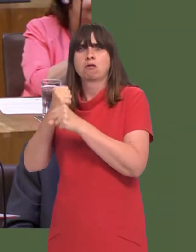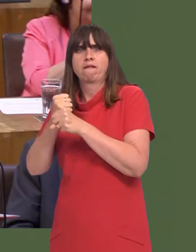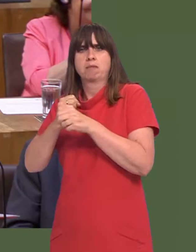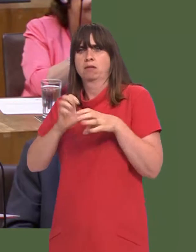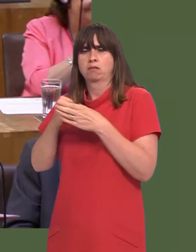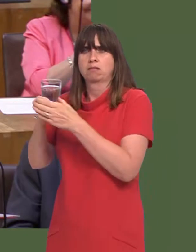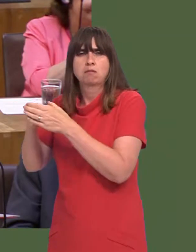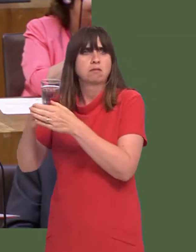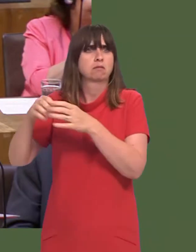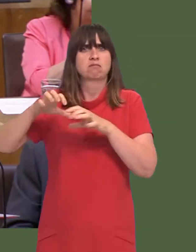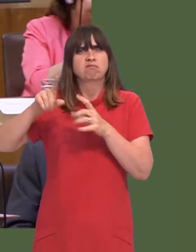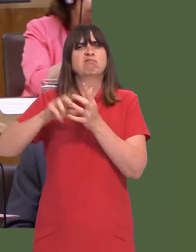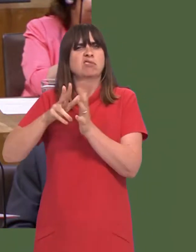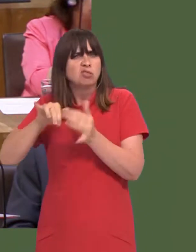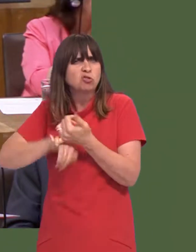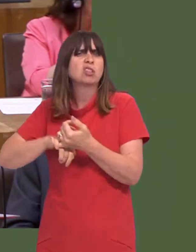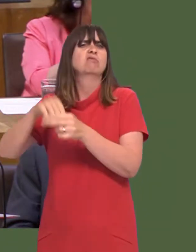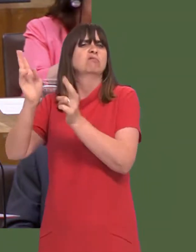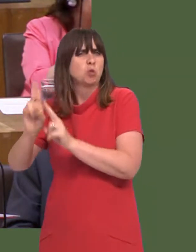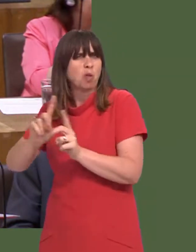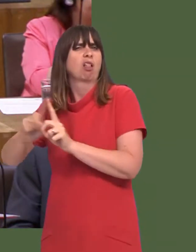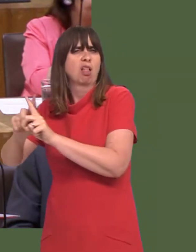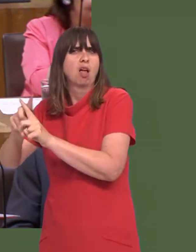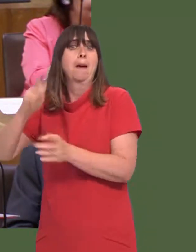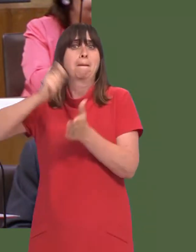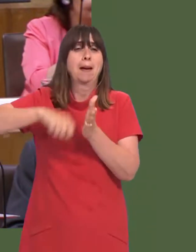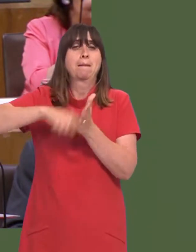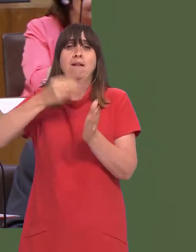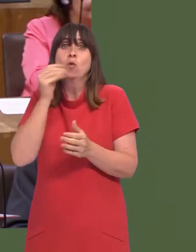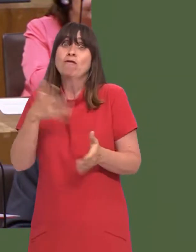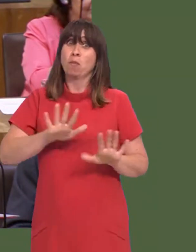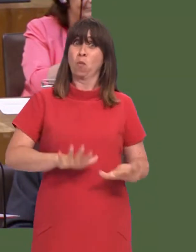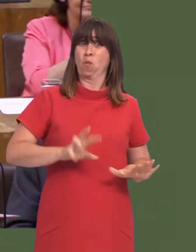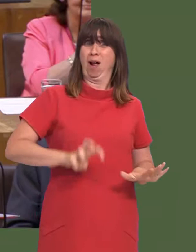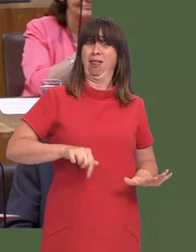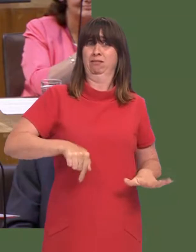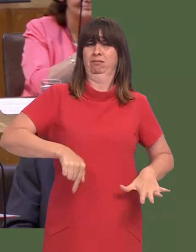in the public sector in Wales actually procure their food from Wales, and, of course, local